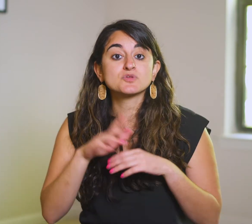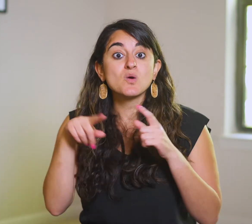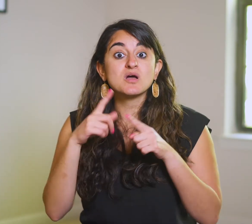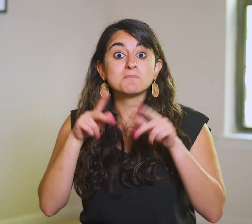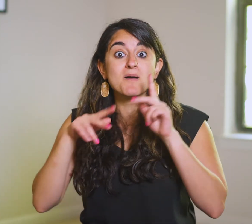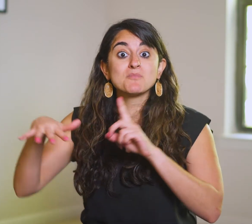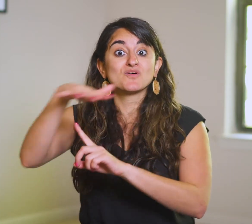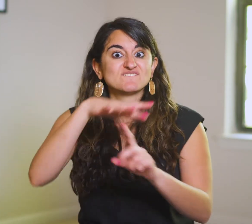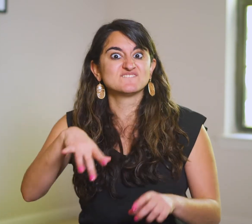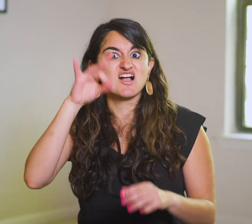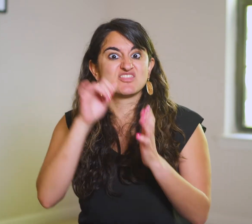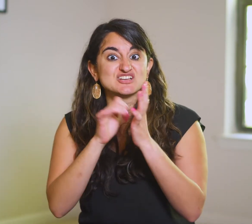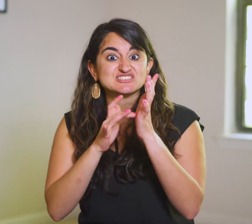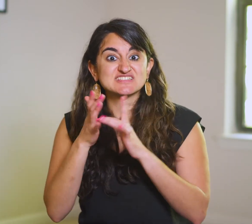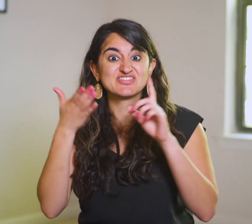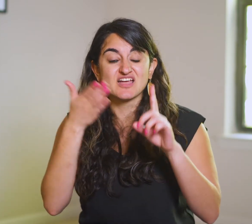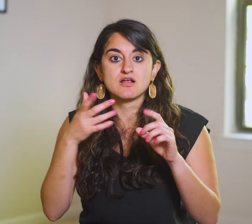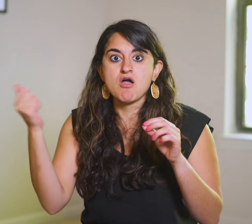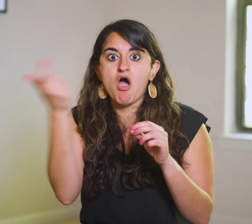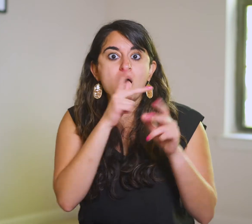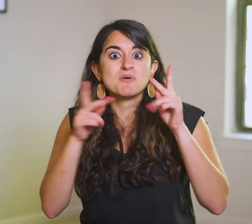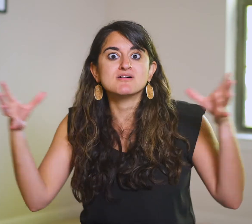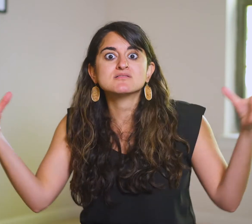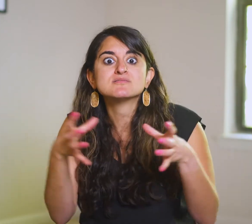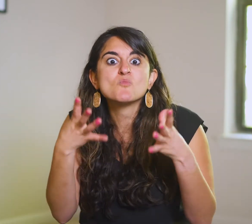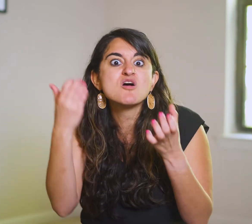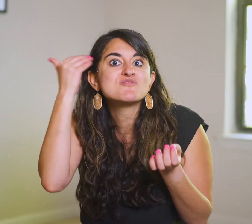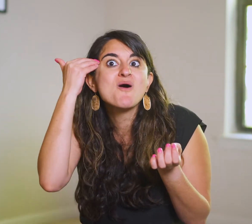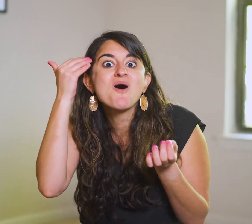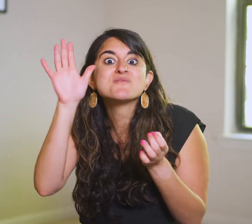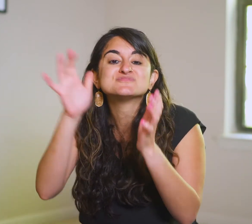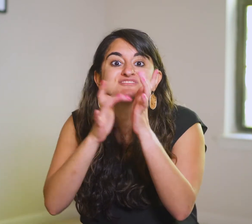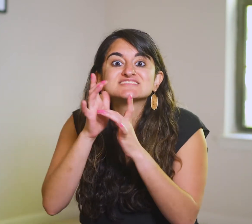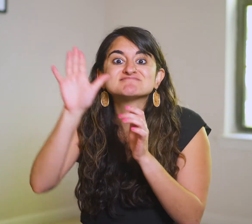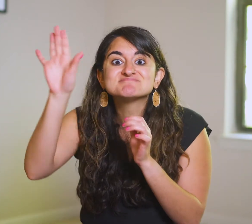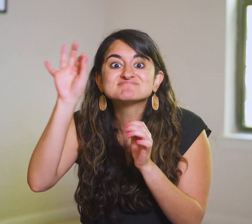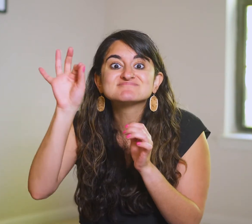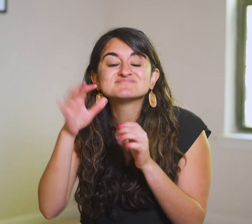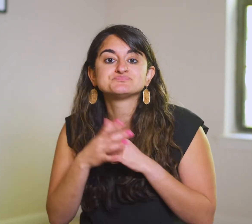When people find out He’s there, they gather around to hear Him preach.